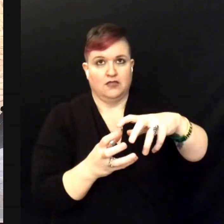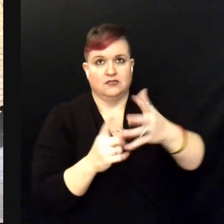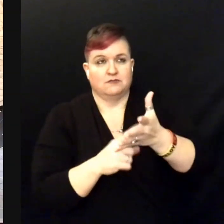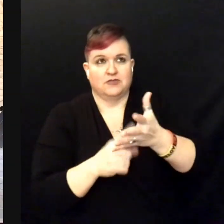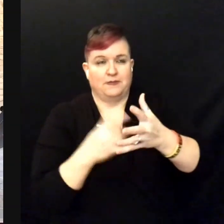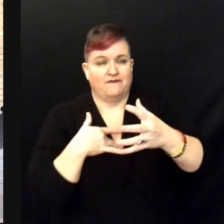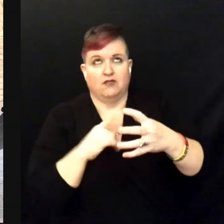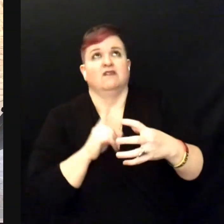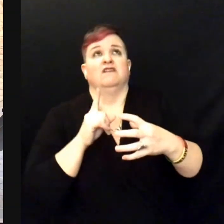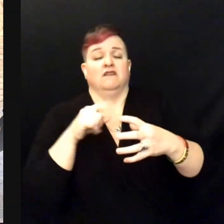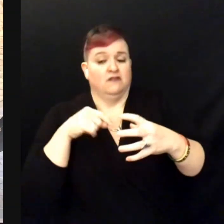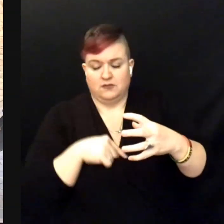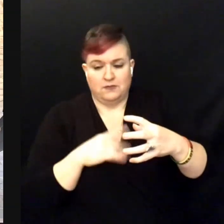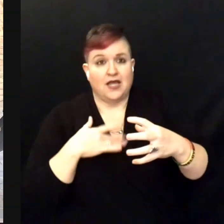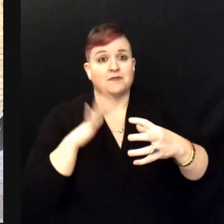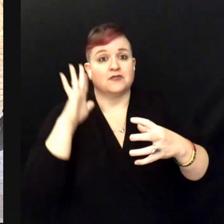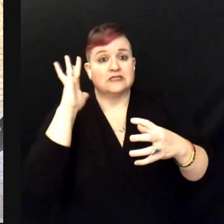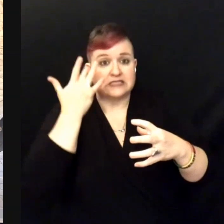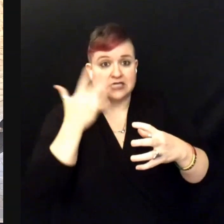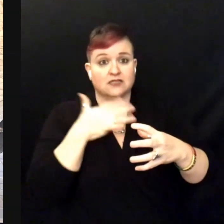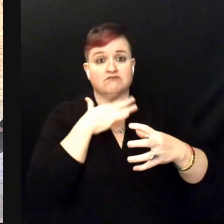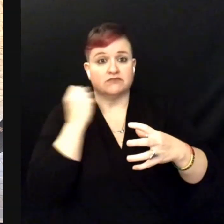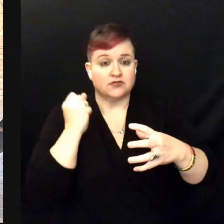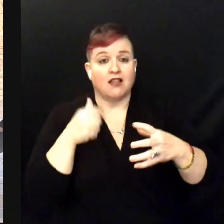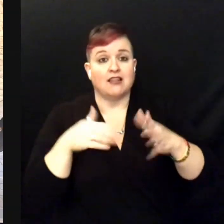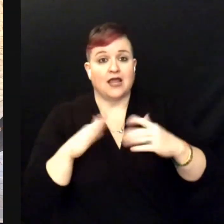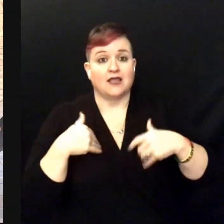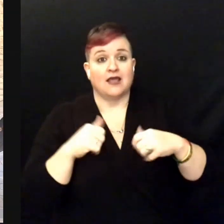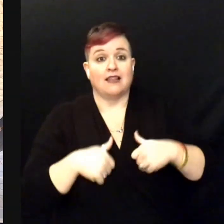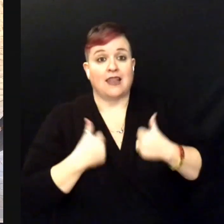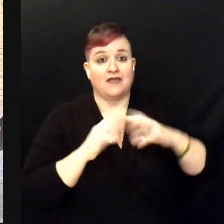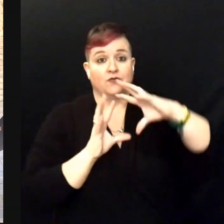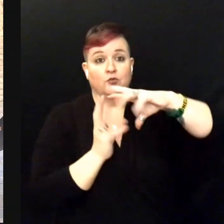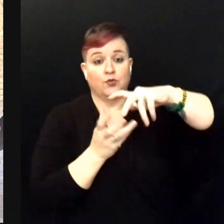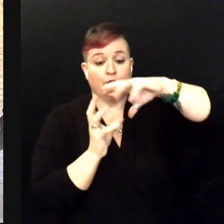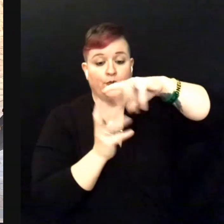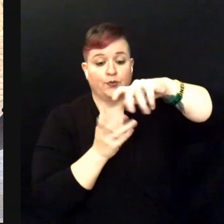but I'm sick and tired of letting my life pass me by while I just give up on myself